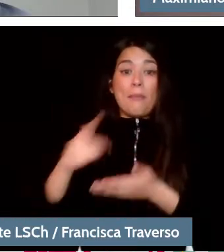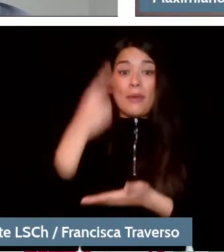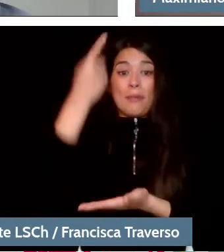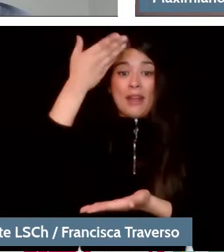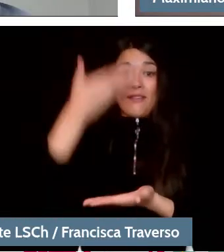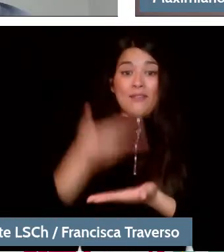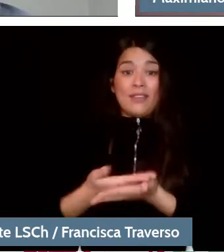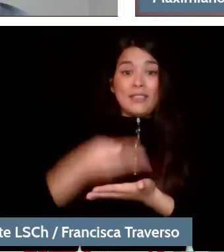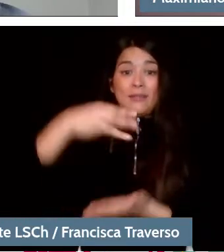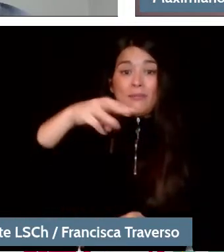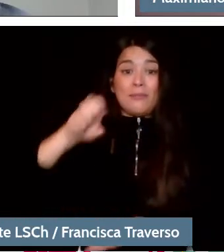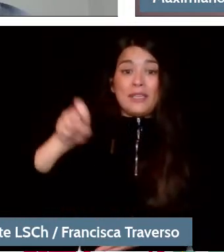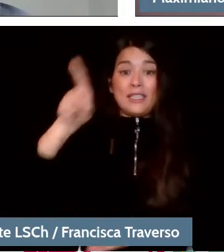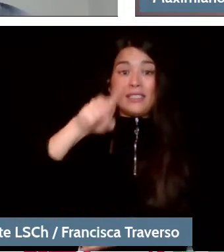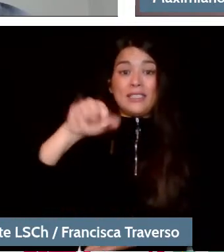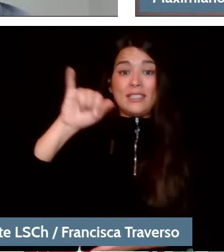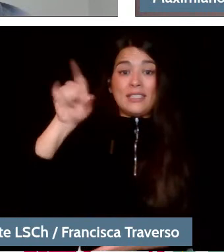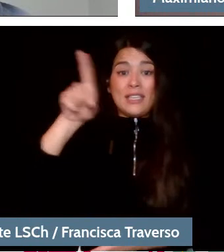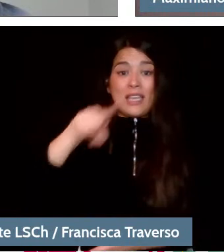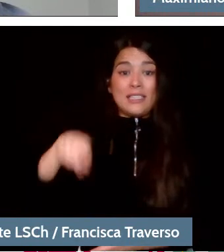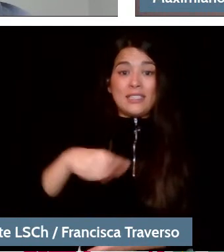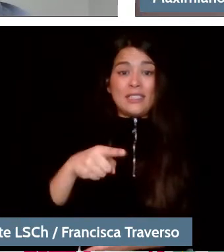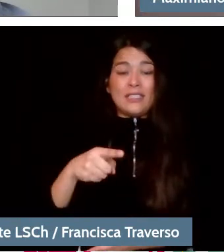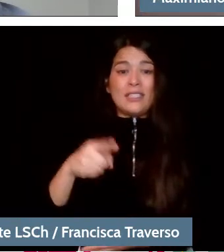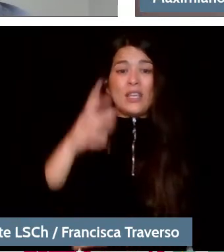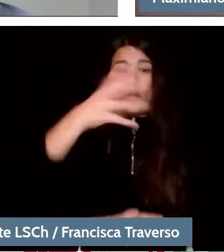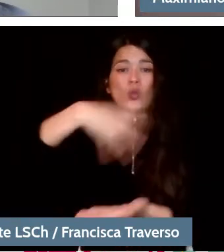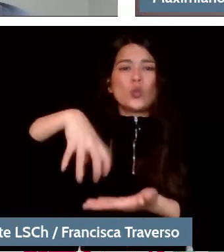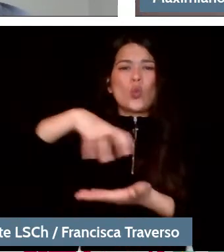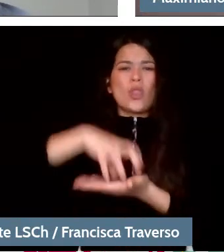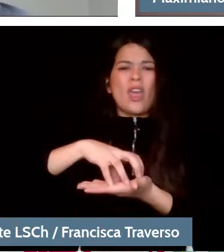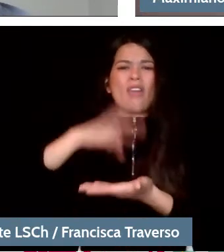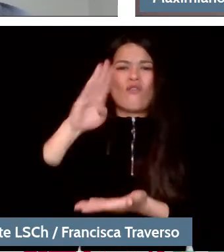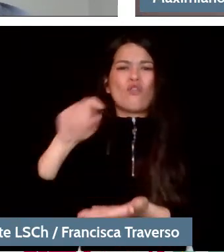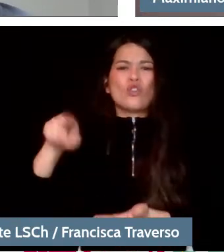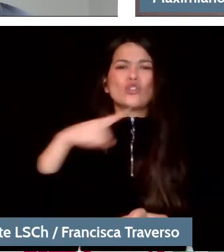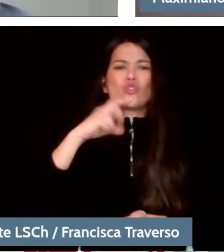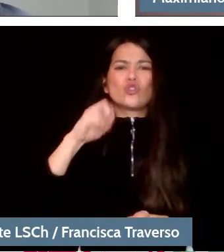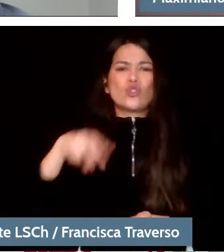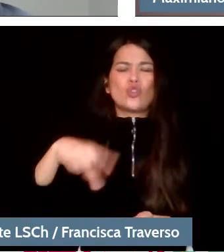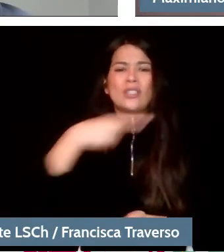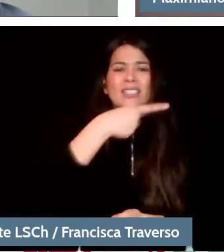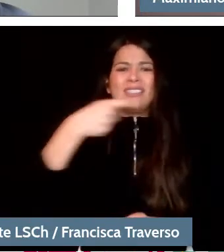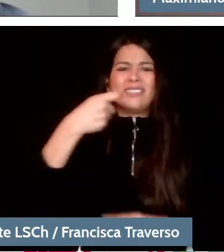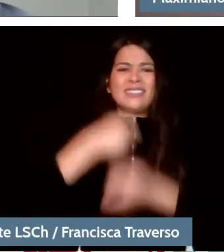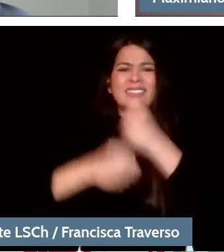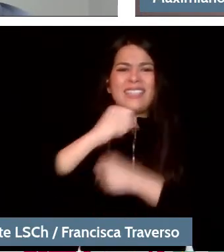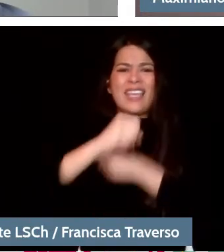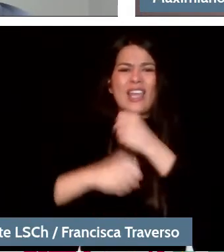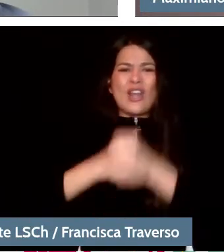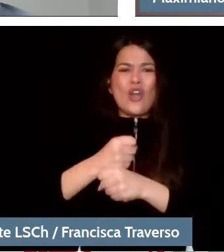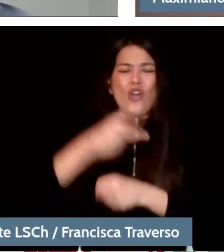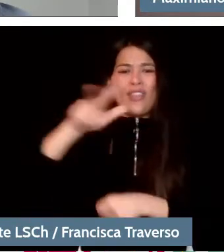in the United States, in the city of Boston, which was in the 18th century, they already had a huge orchestra to do it.